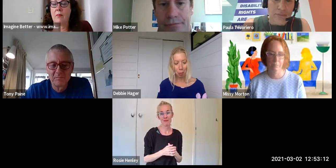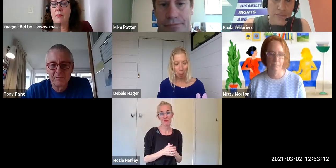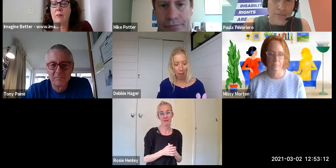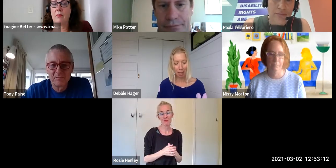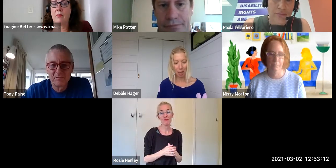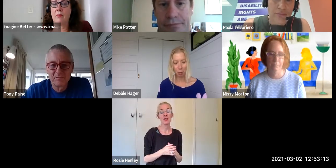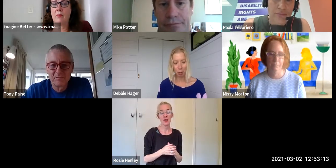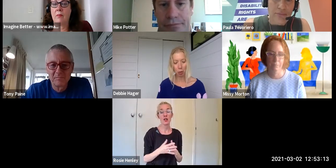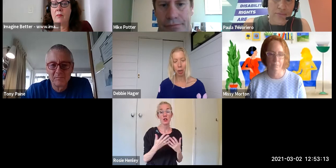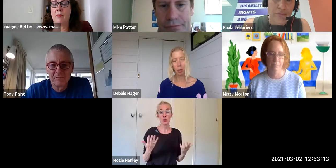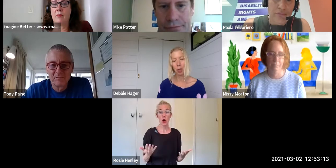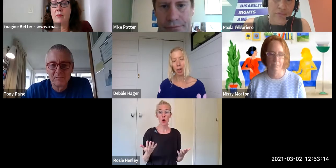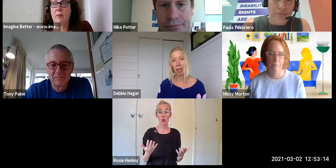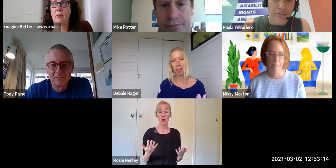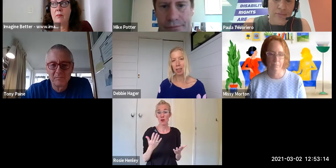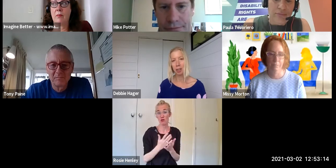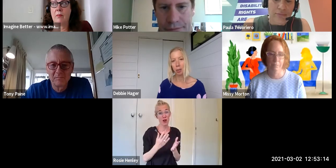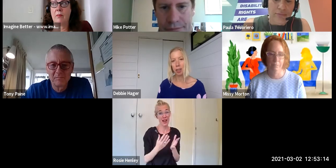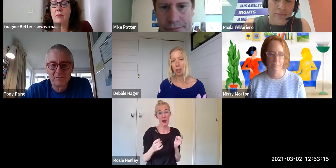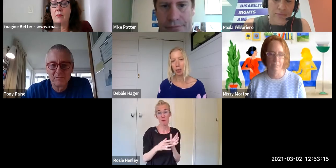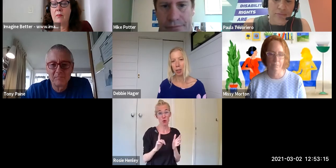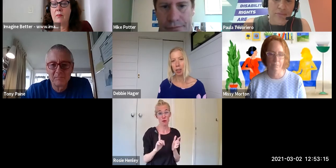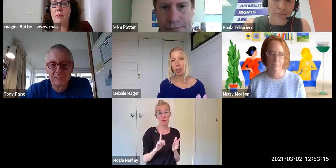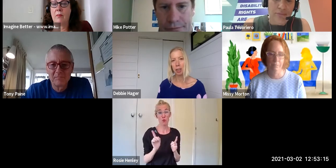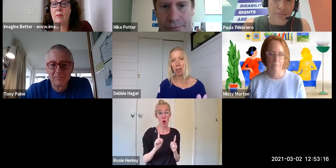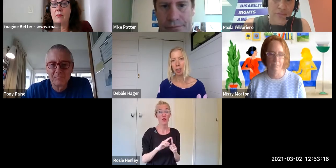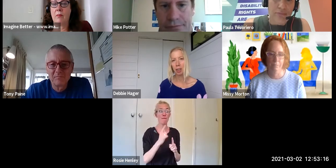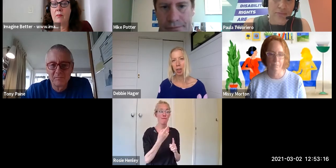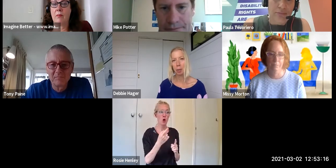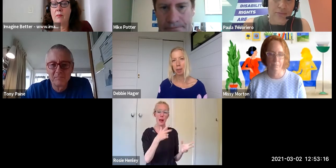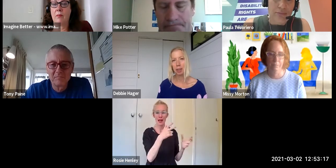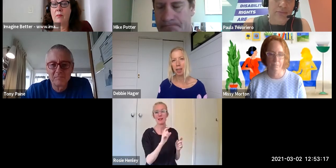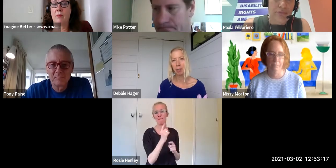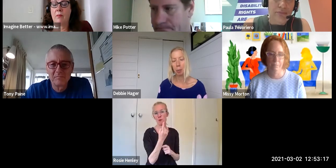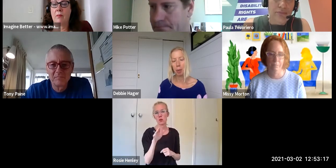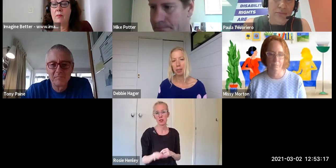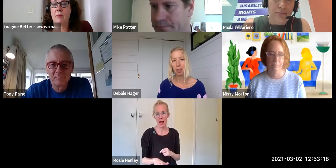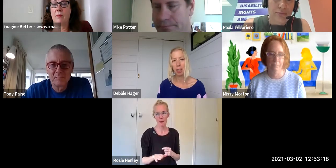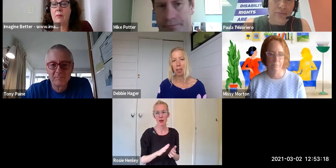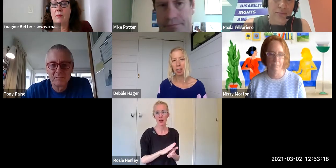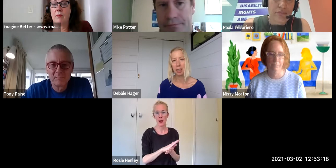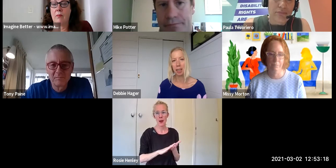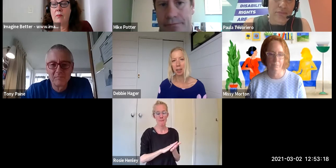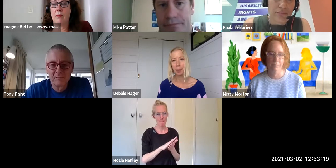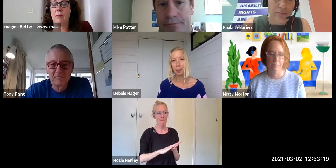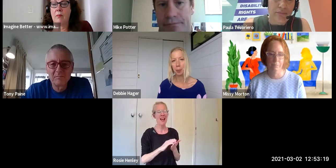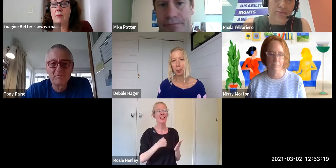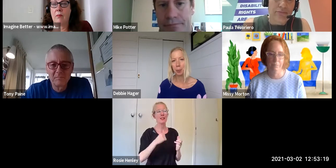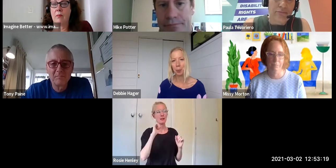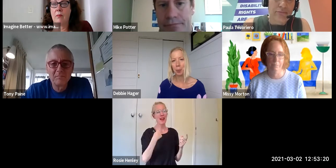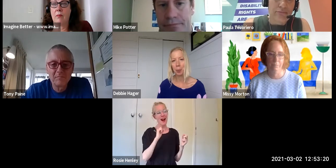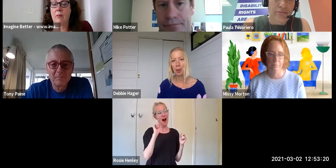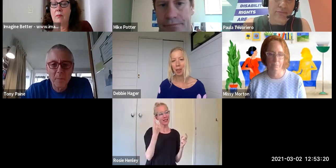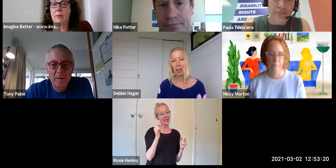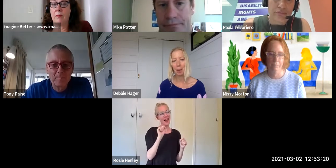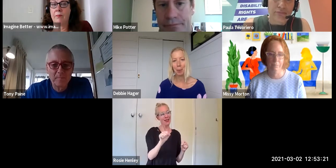for me it was critical that I listened to the voices first, so that I was starting from